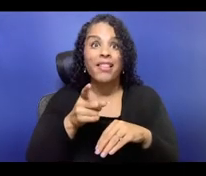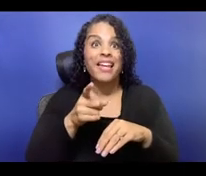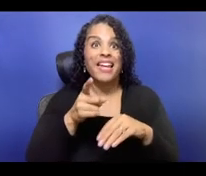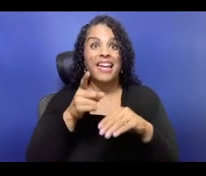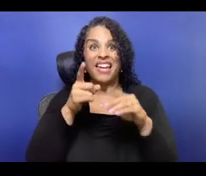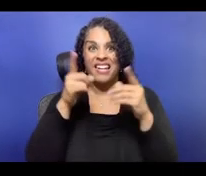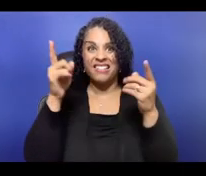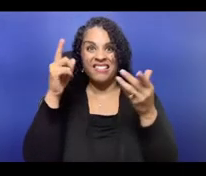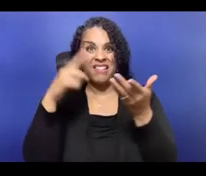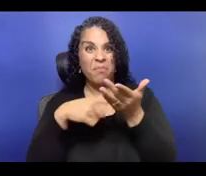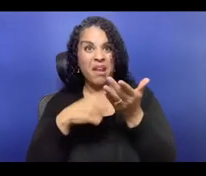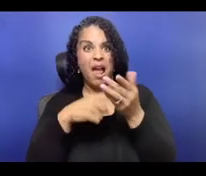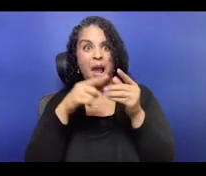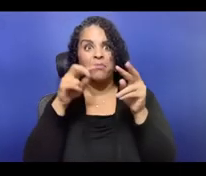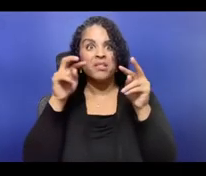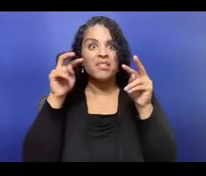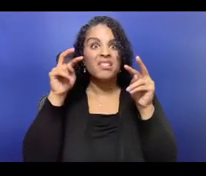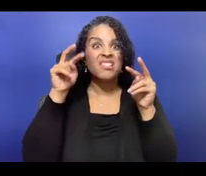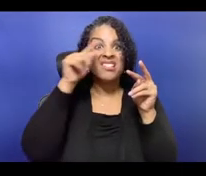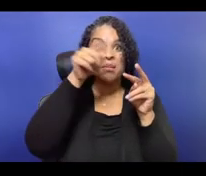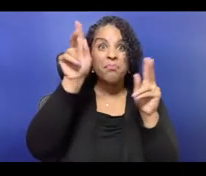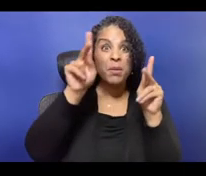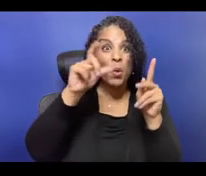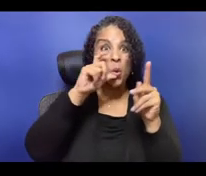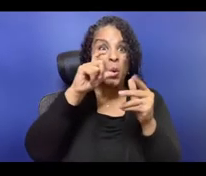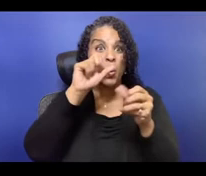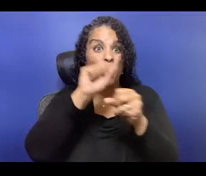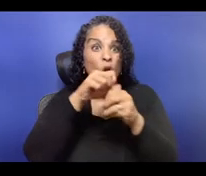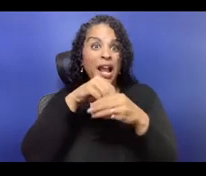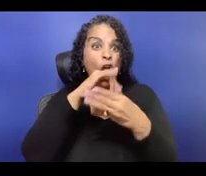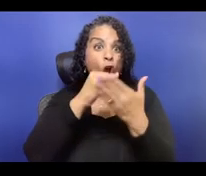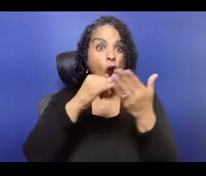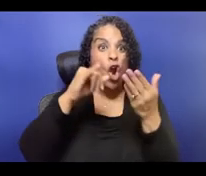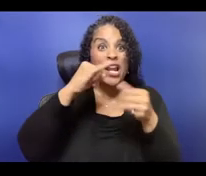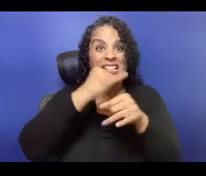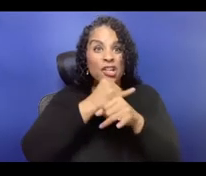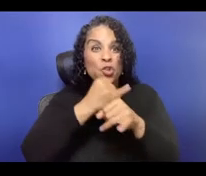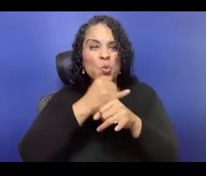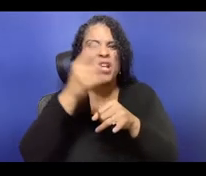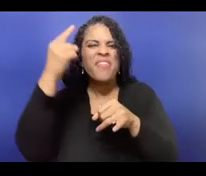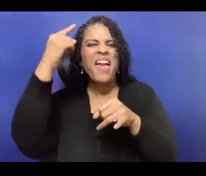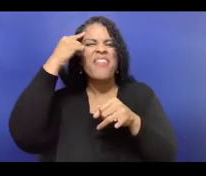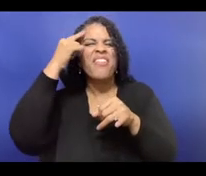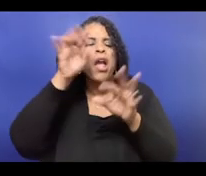like when we say publicly transparent budgeting, all of those words mean what they mean.